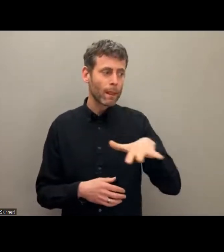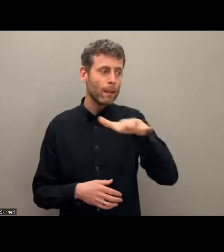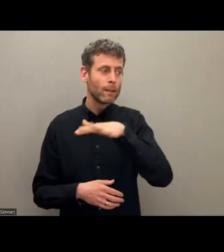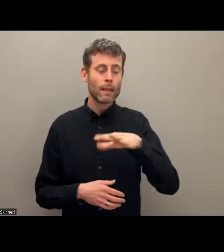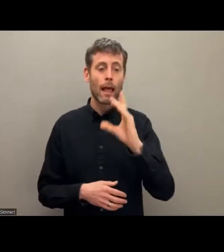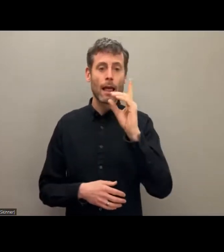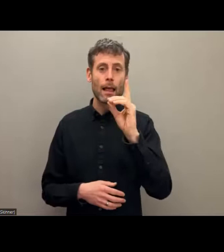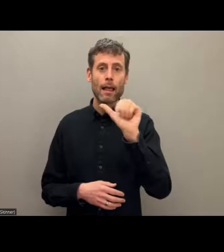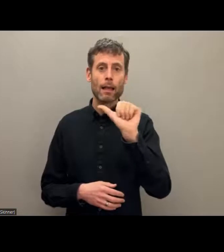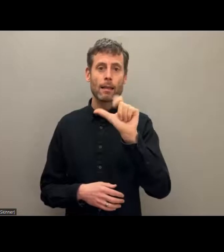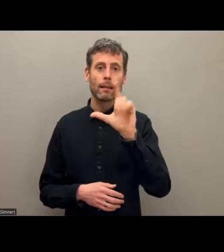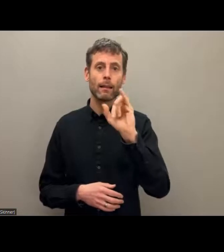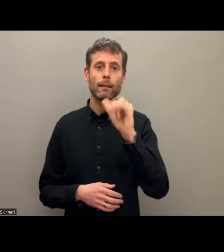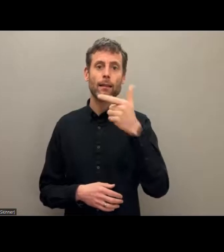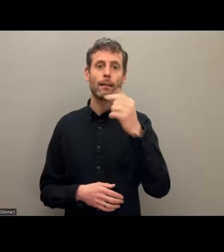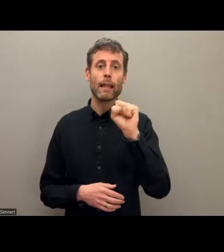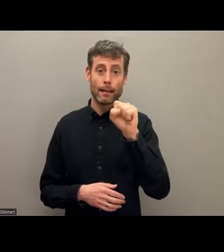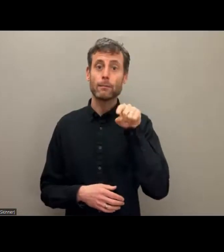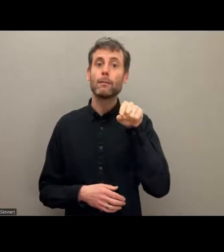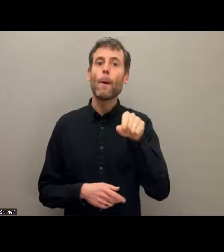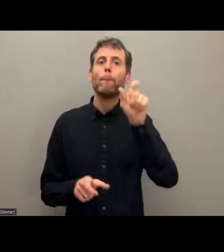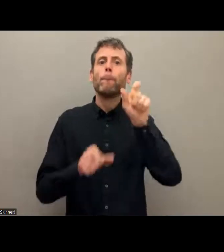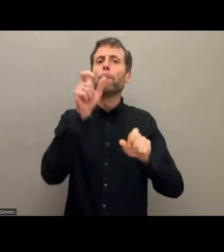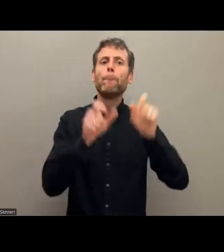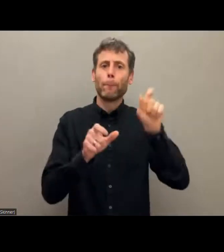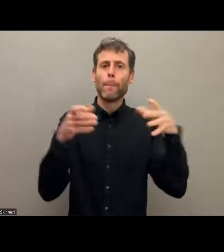great (?) which